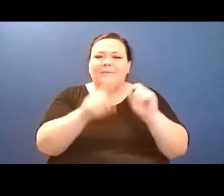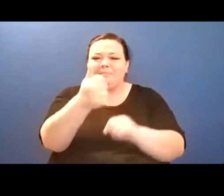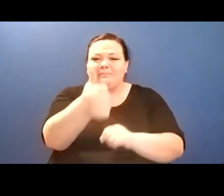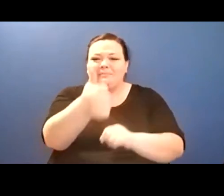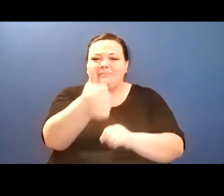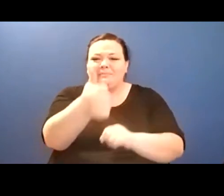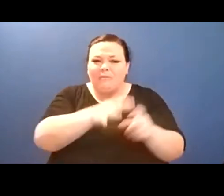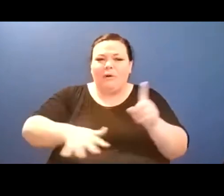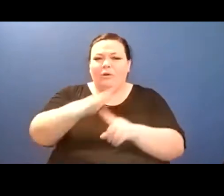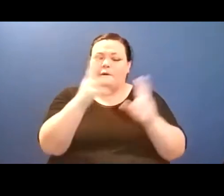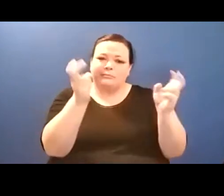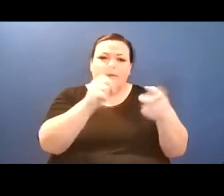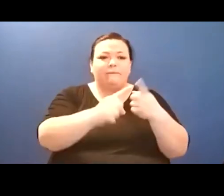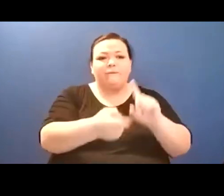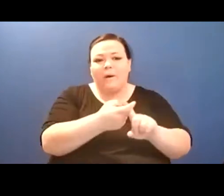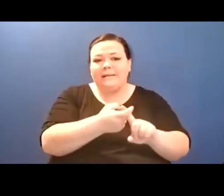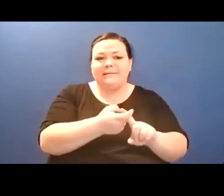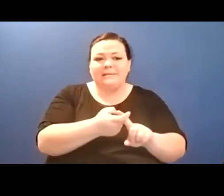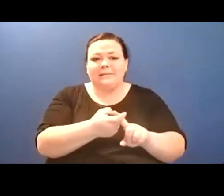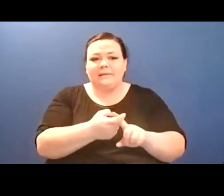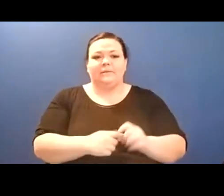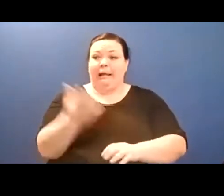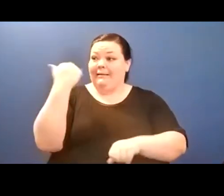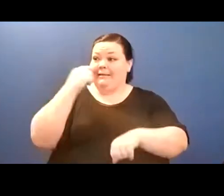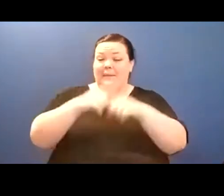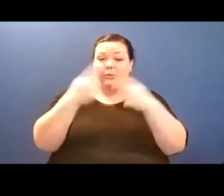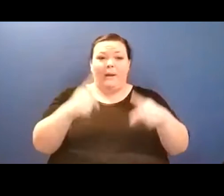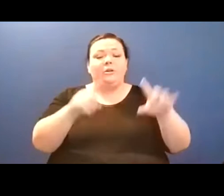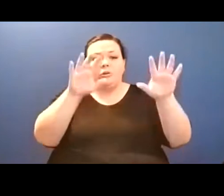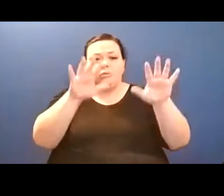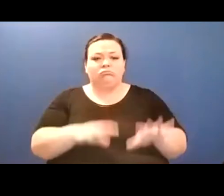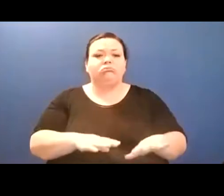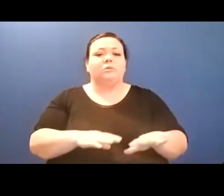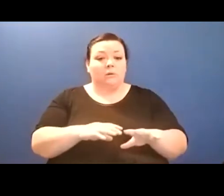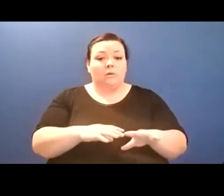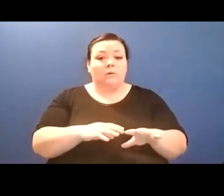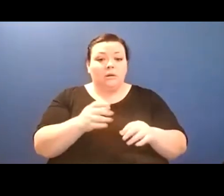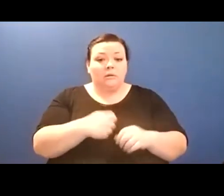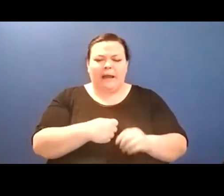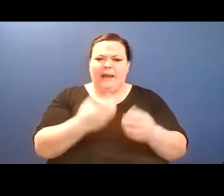next, you will meet four kids like you--four kids who are busting with magic that no one can see,